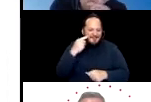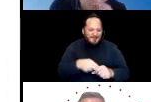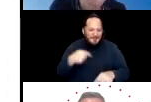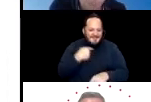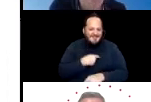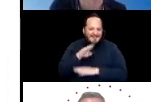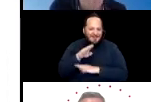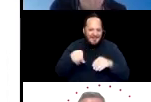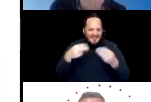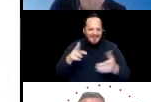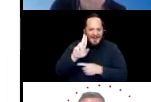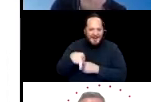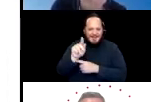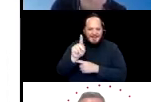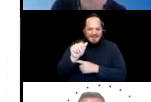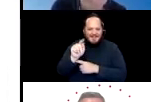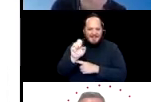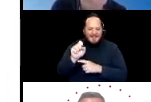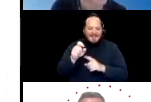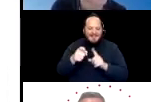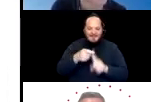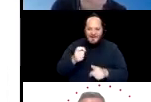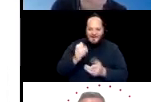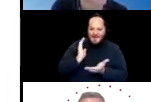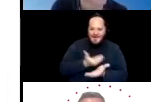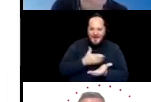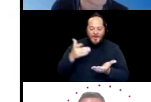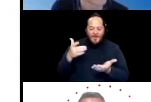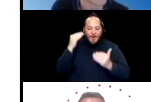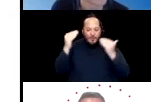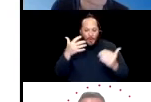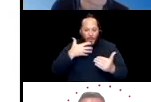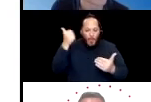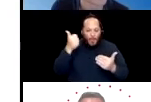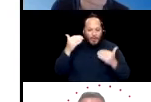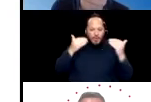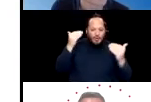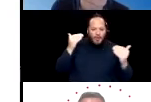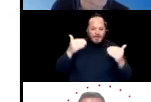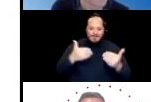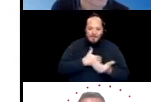and Older Adult Community Representative Members of the California Vaccine Advisory Committee.